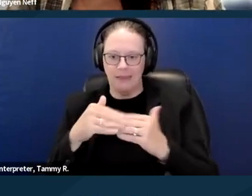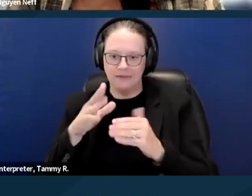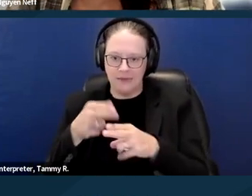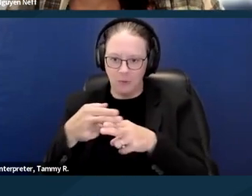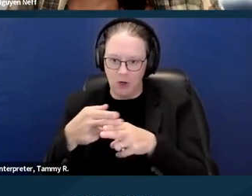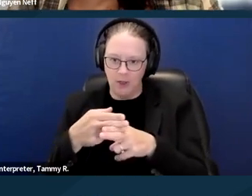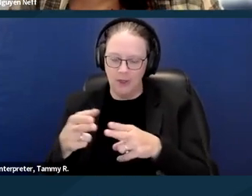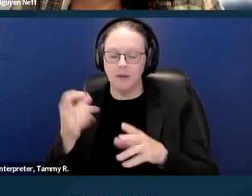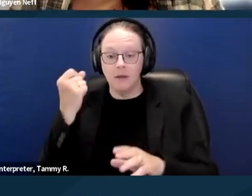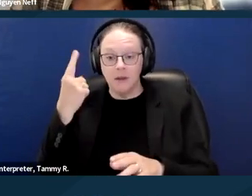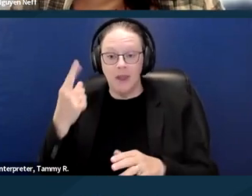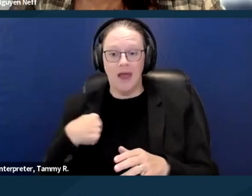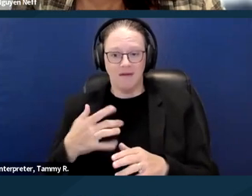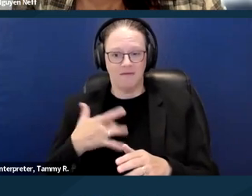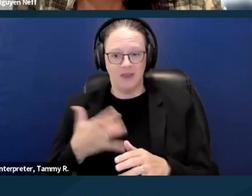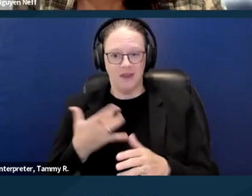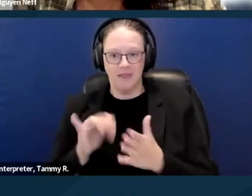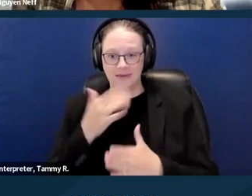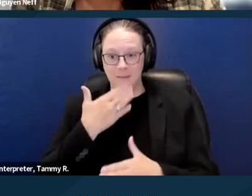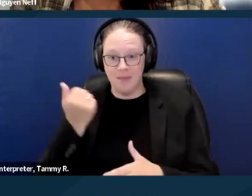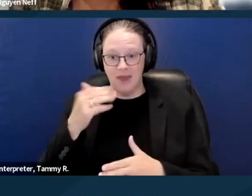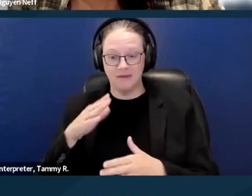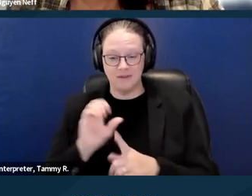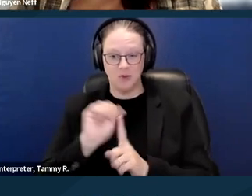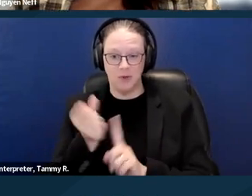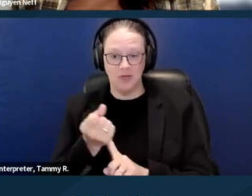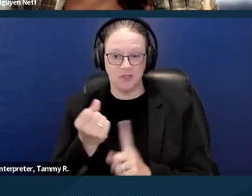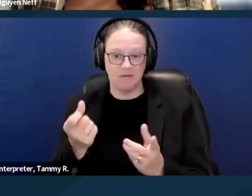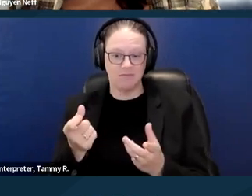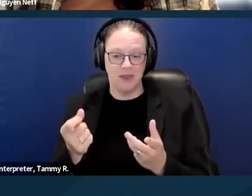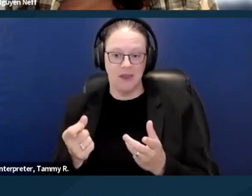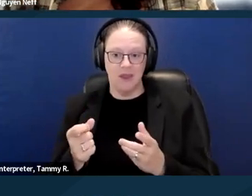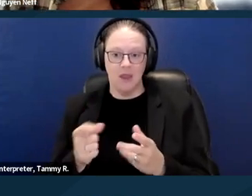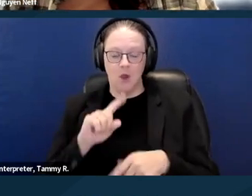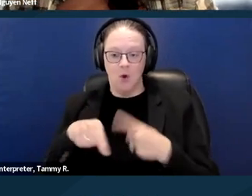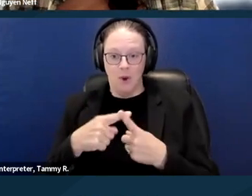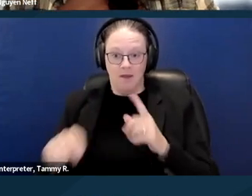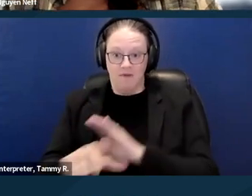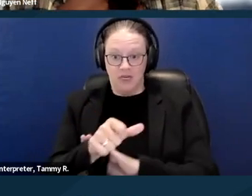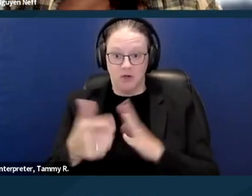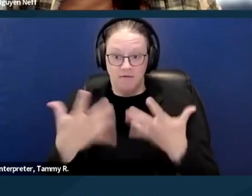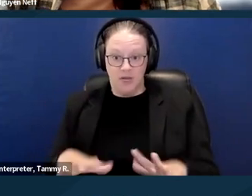I think that is probably sort of best case scenario. Once that unlawful detainer has been filed,